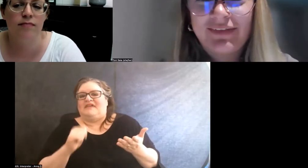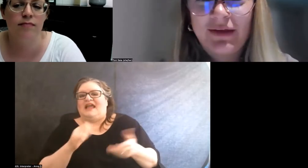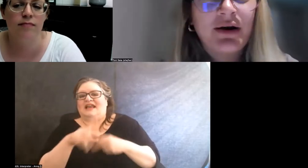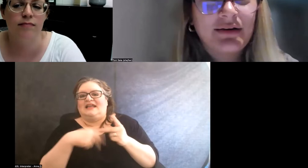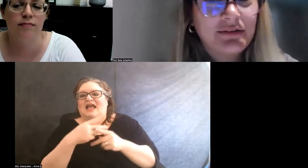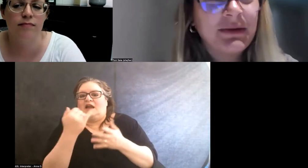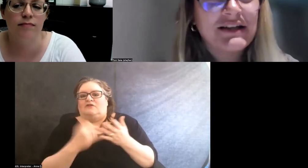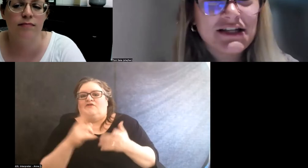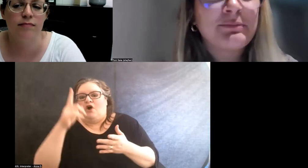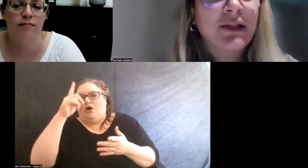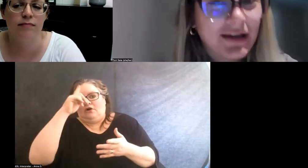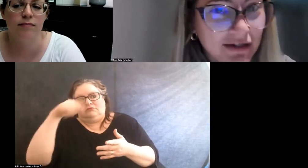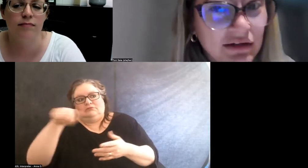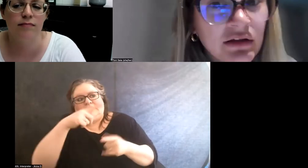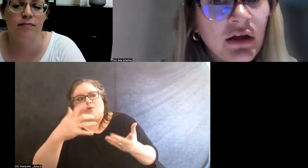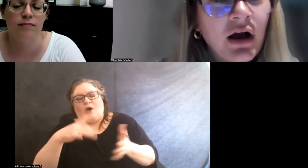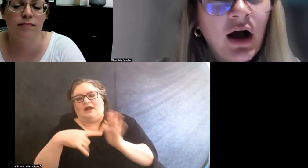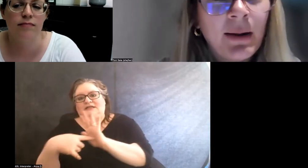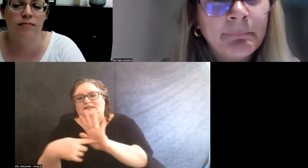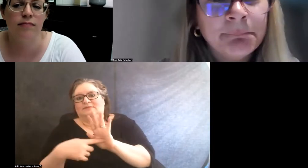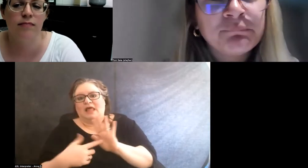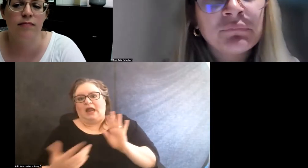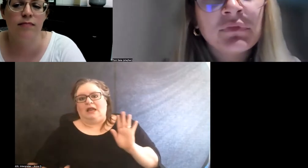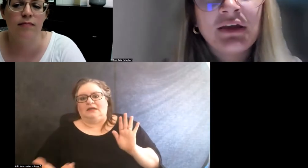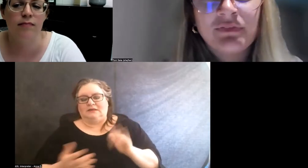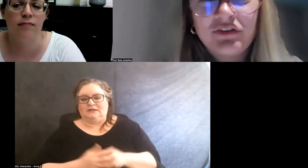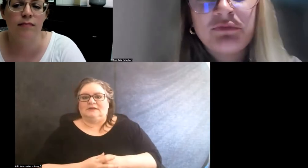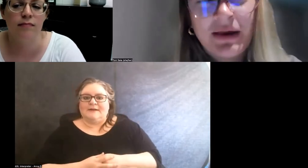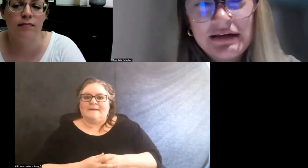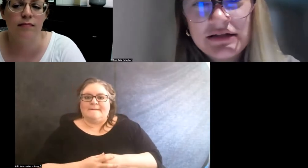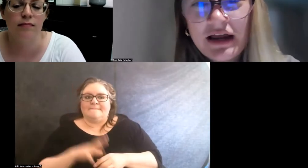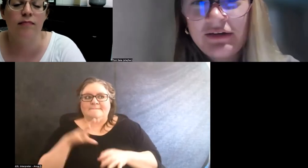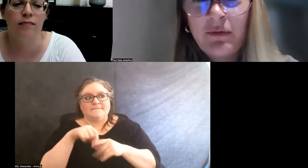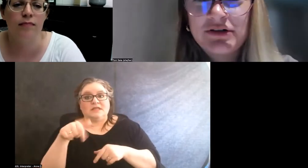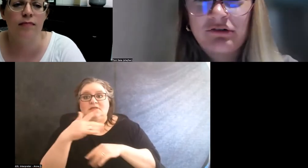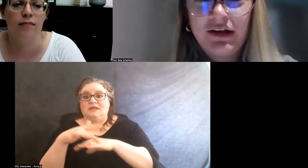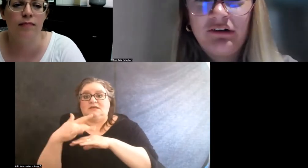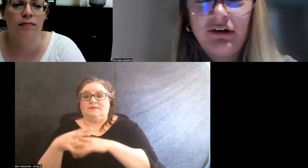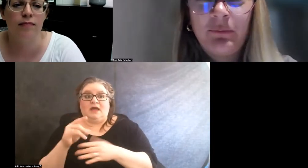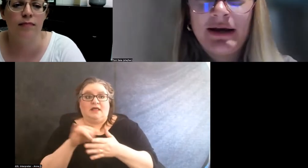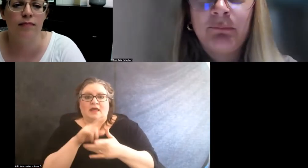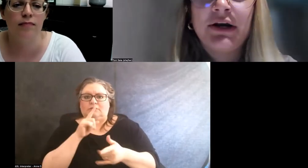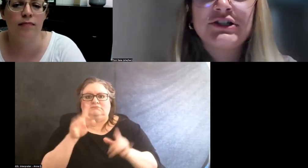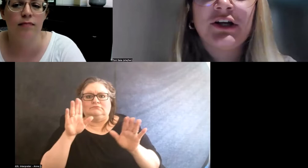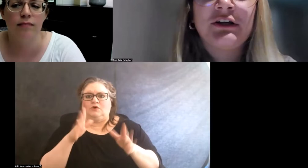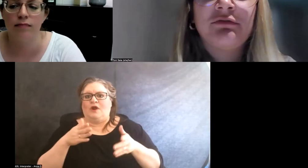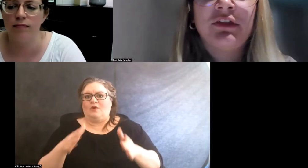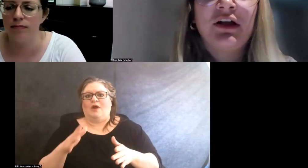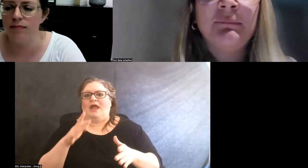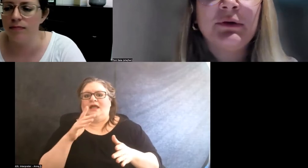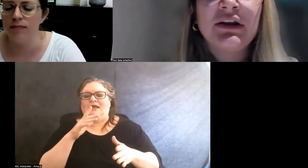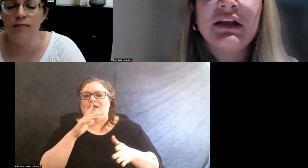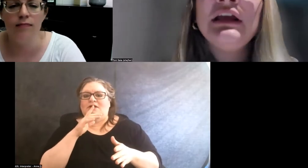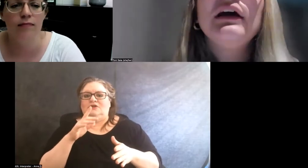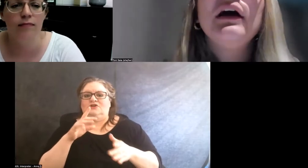that they wanted to be displayed in the space, and that was a really great way to bridge the community.